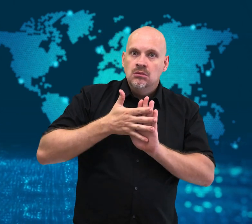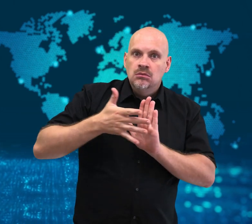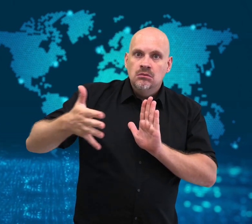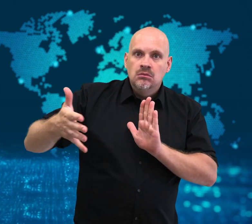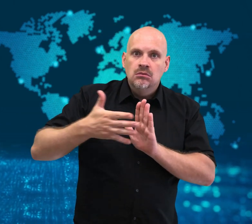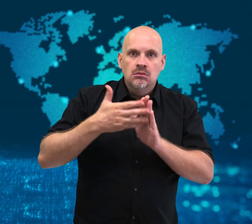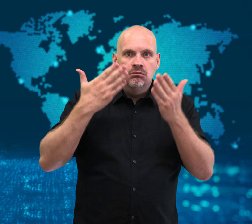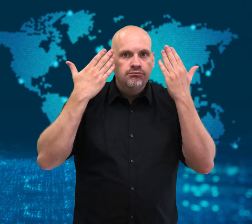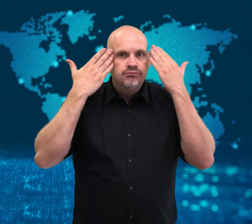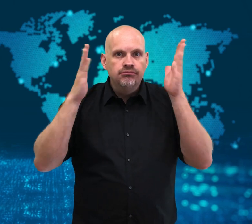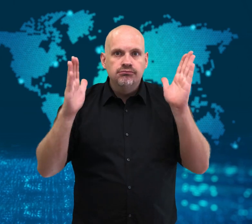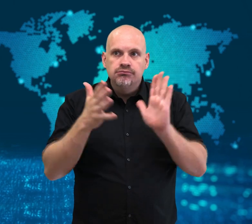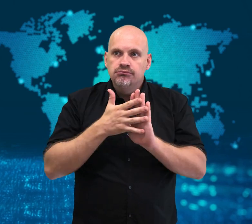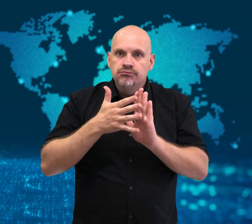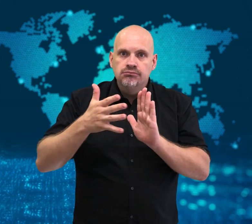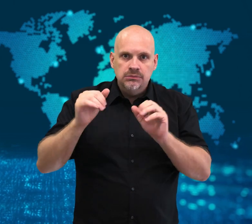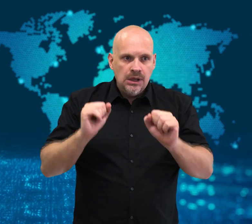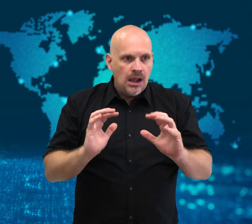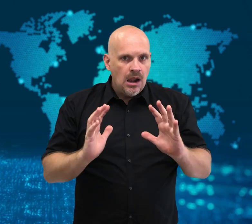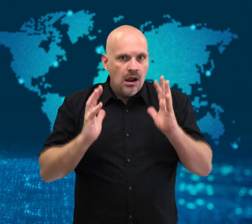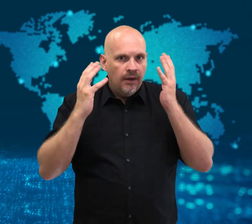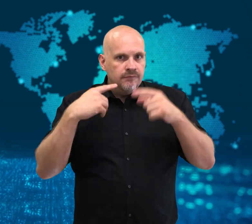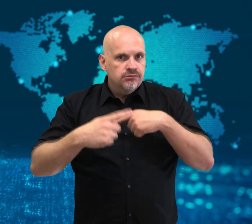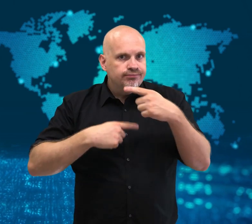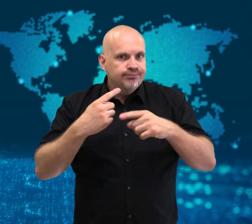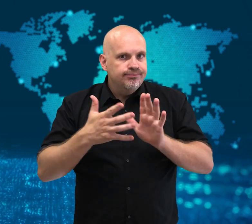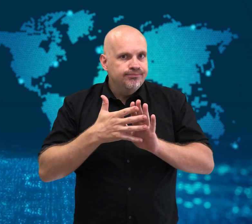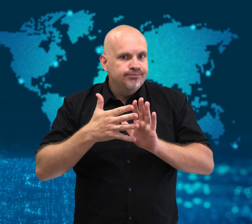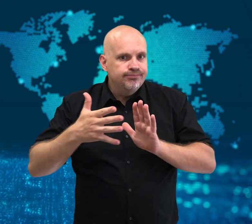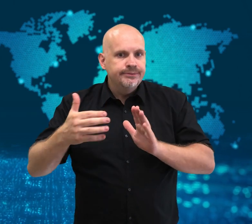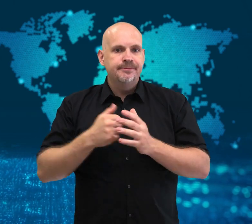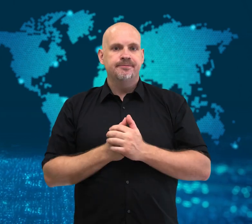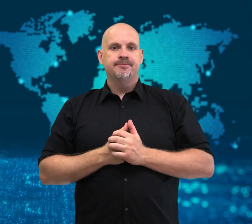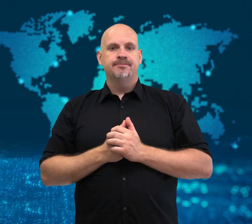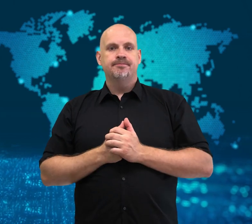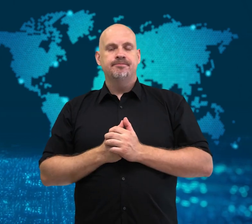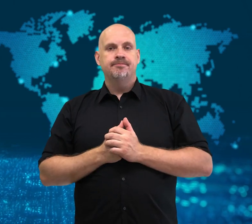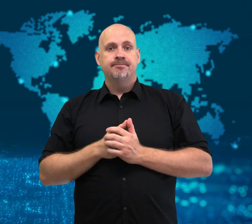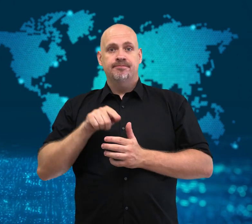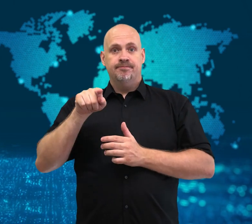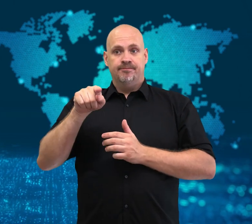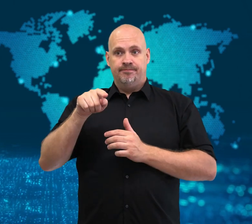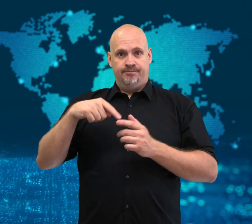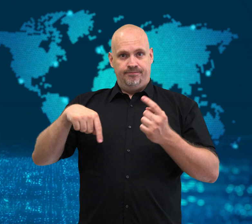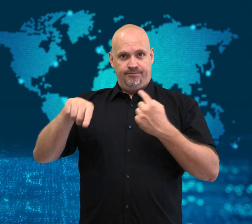Now scientists have suggested that the organism could